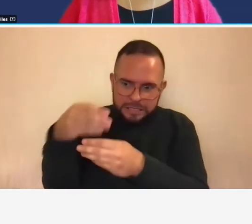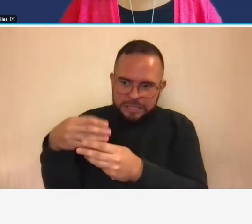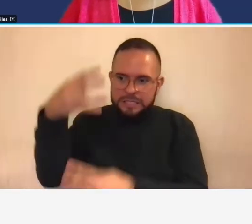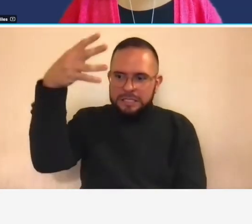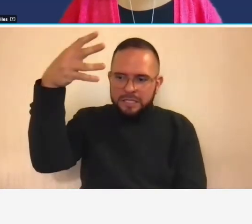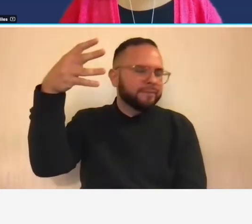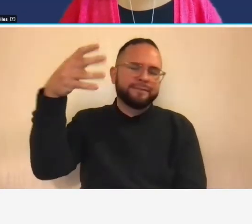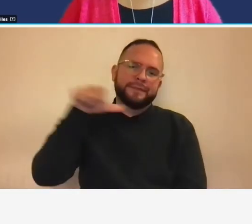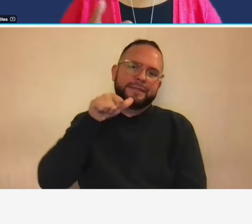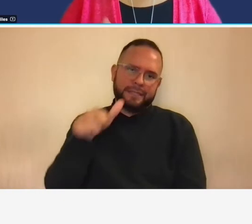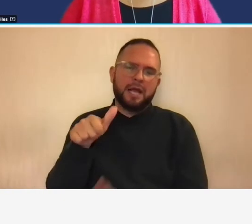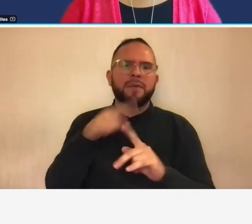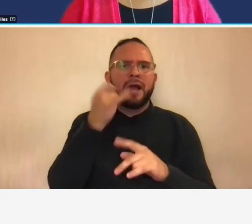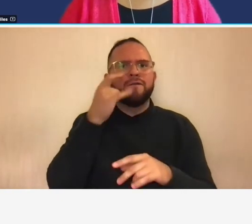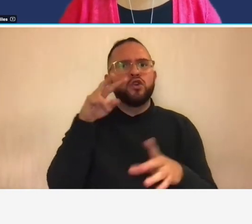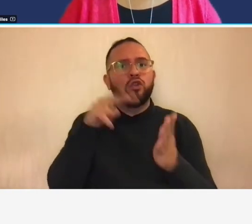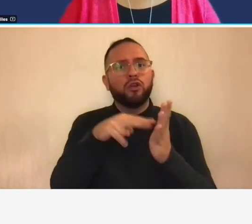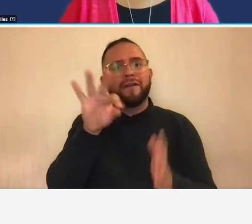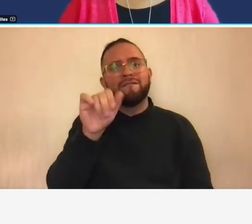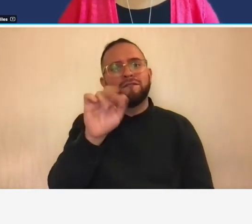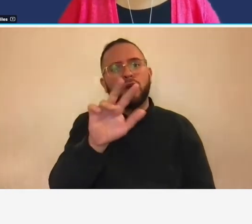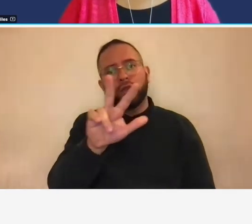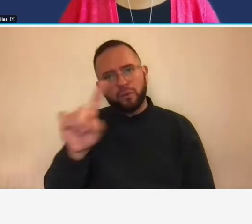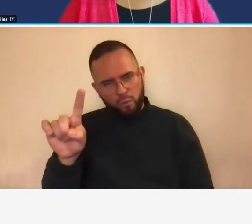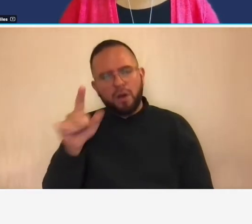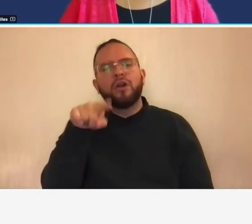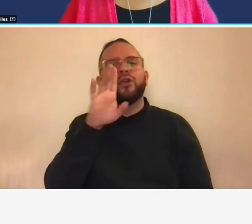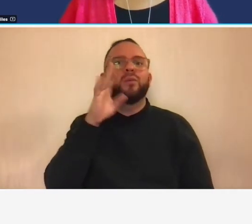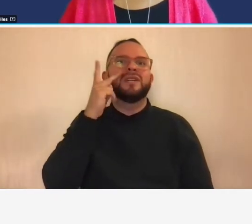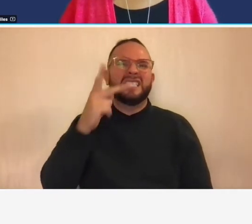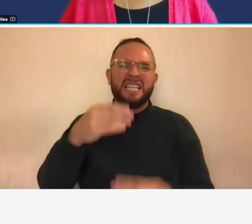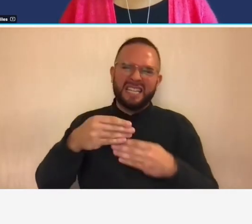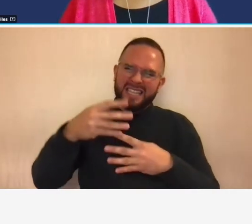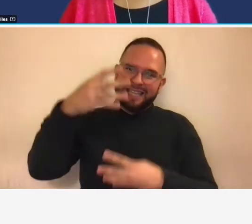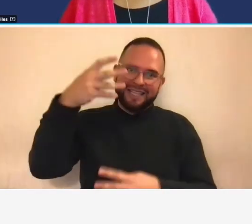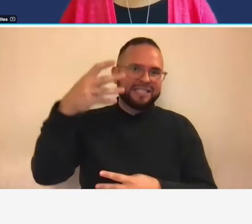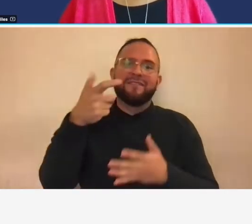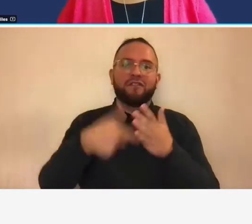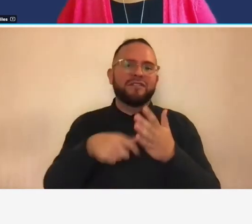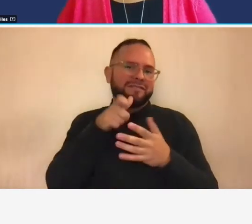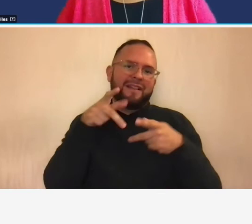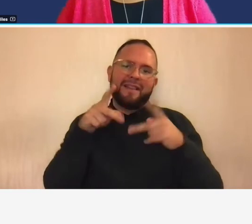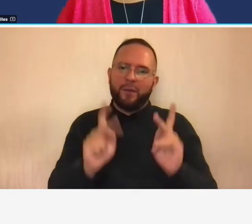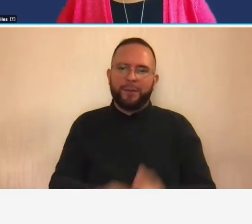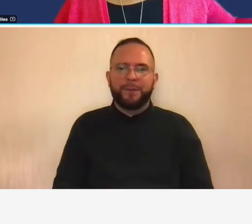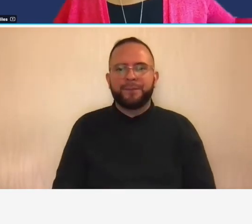a link to it you know it'll give you a list of unallowable costs they're awesome monica so